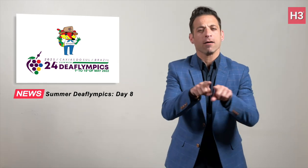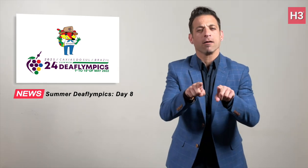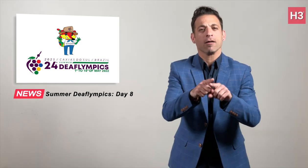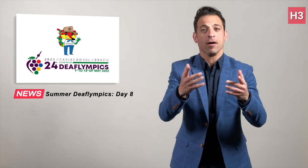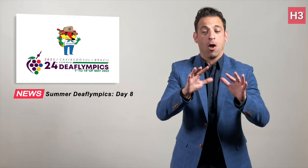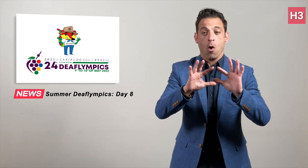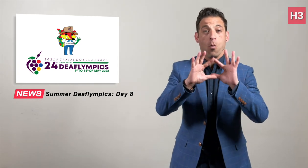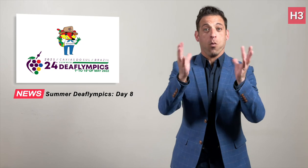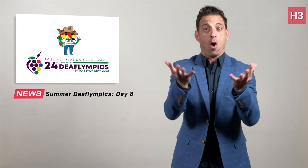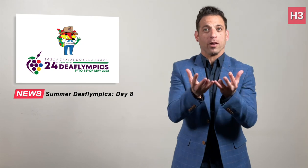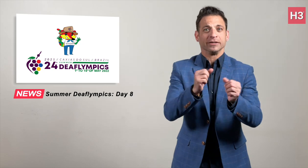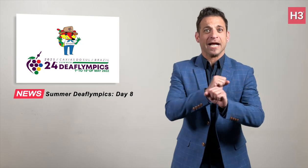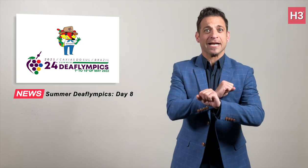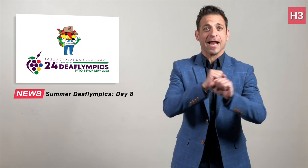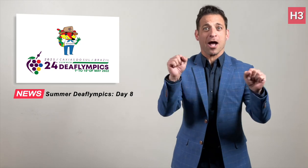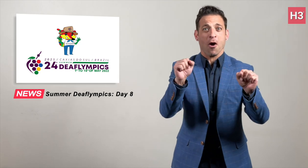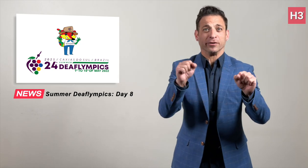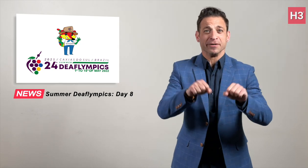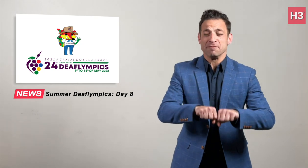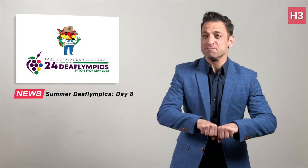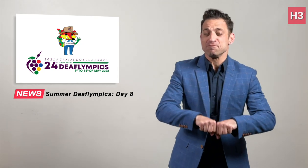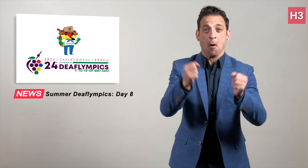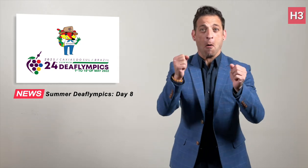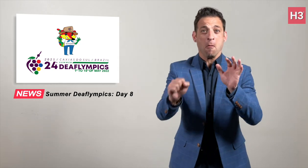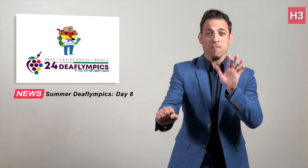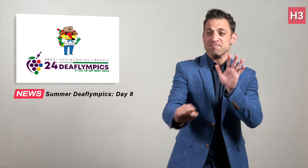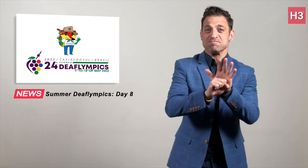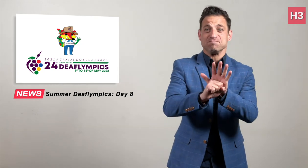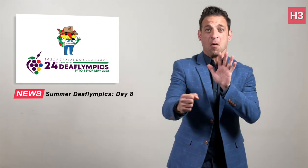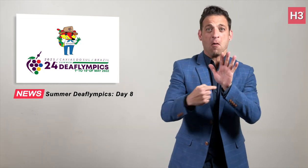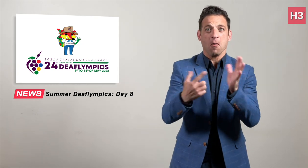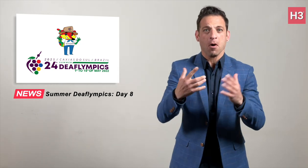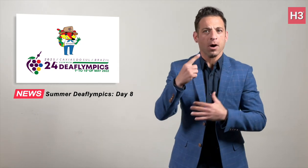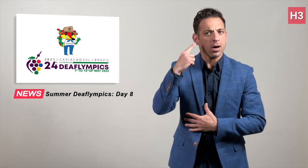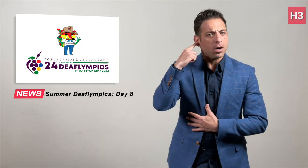like a number of World Records broken,